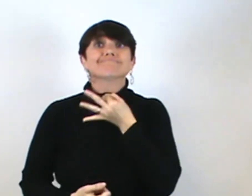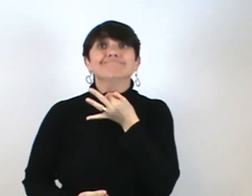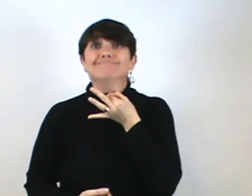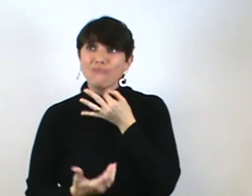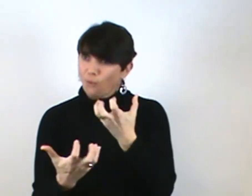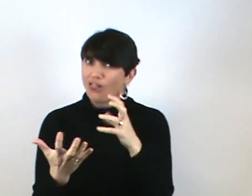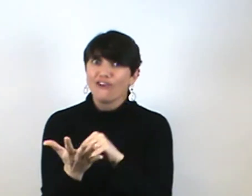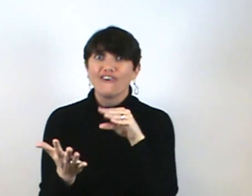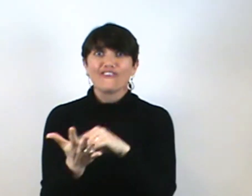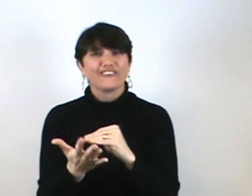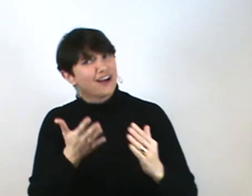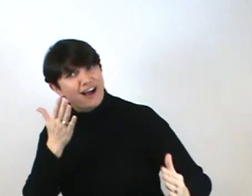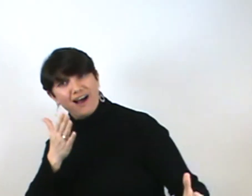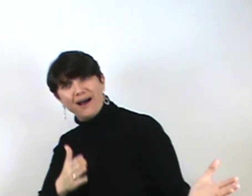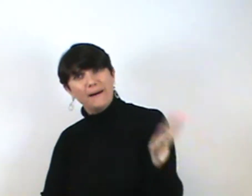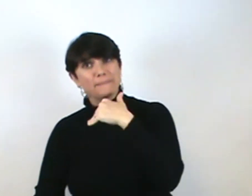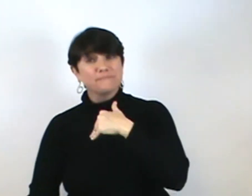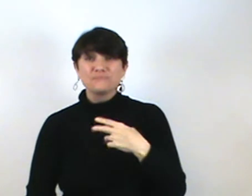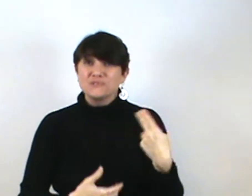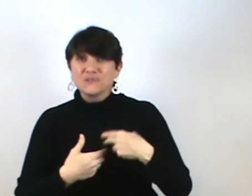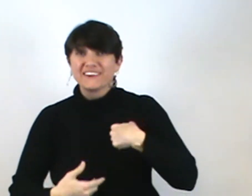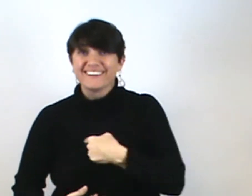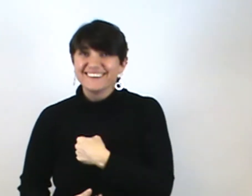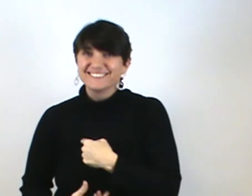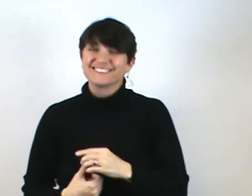You're just curious and want to learn??? Come join us!